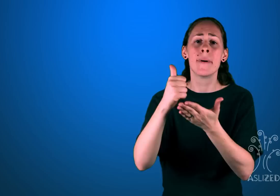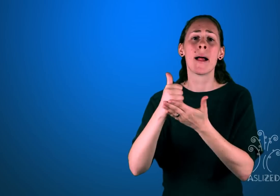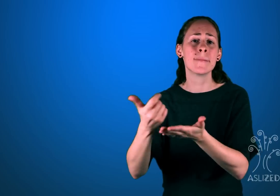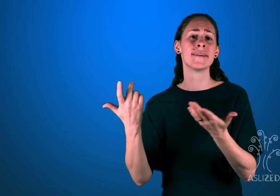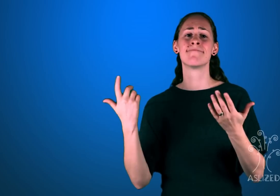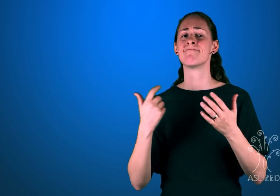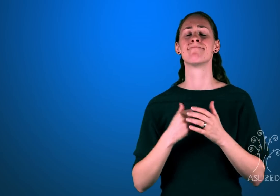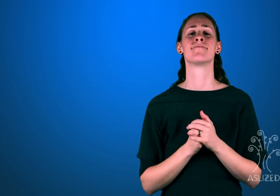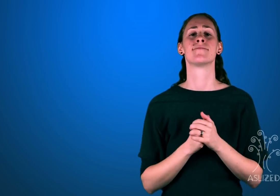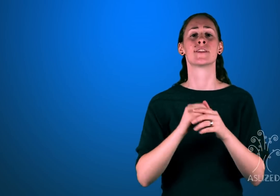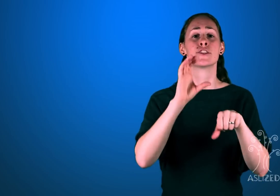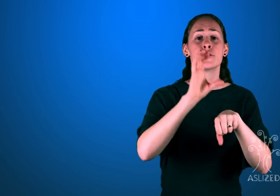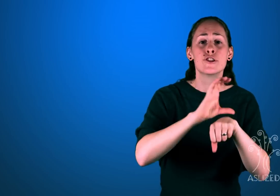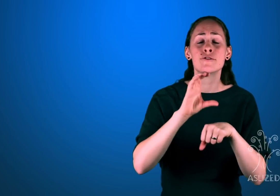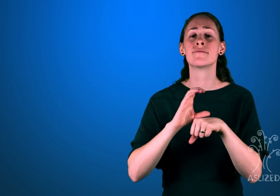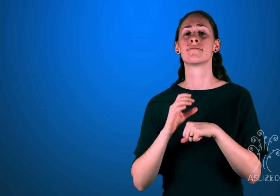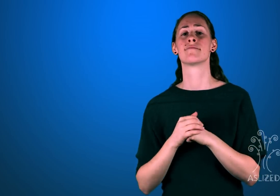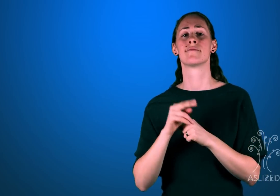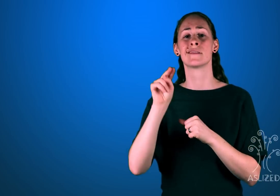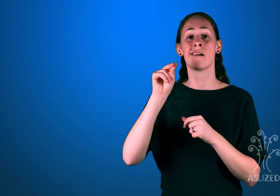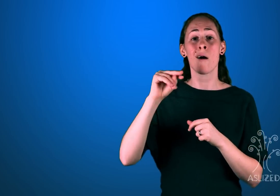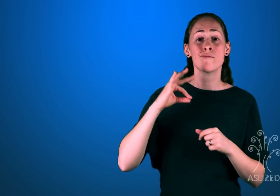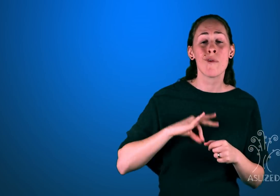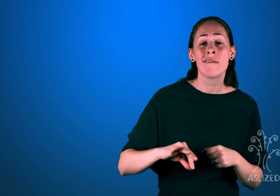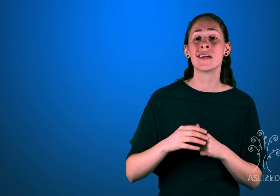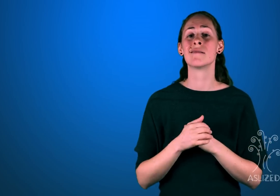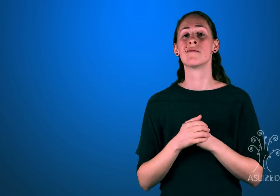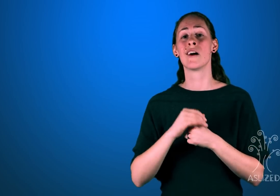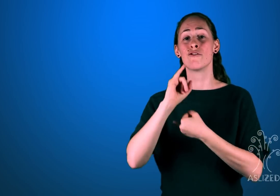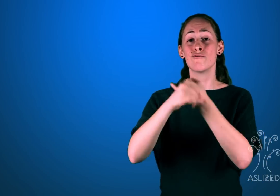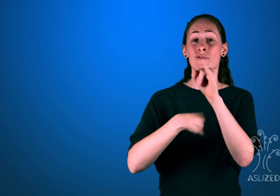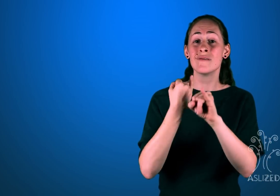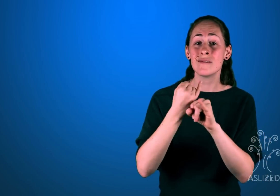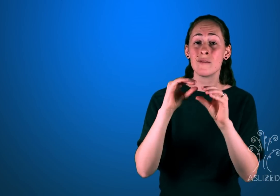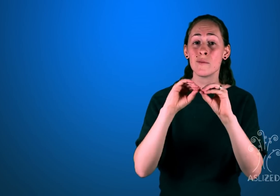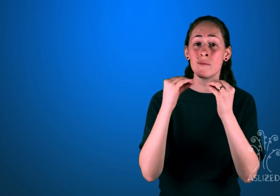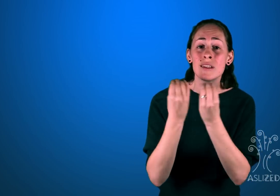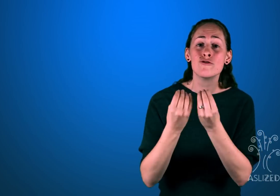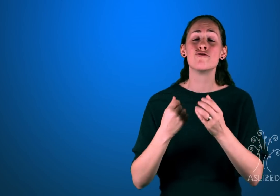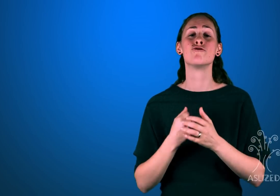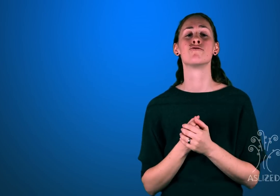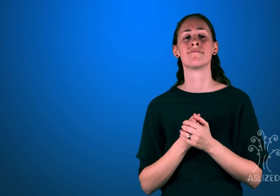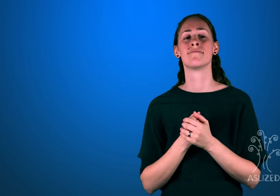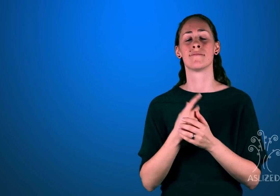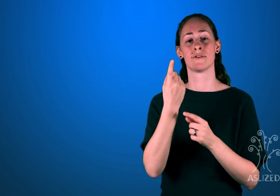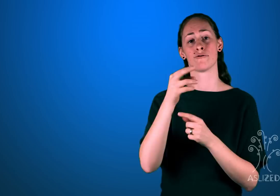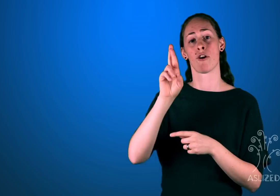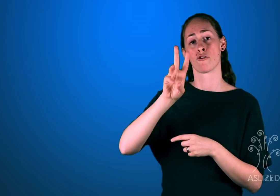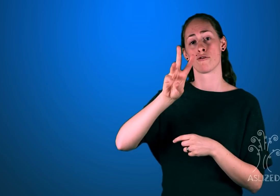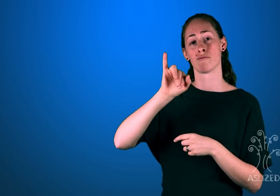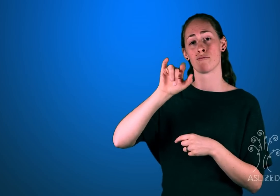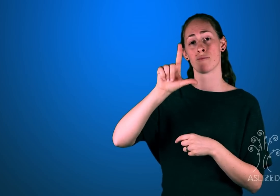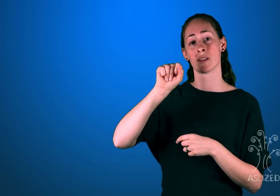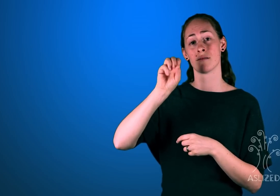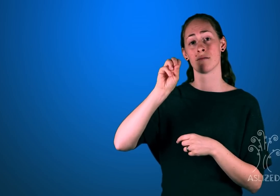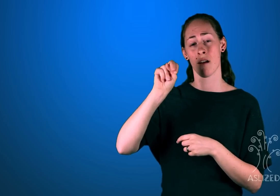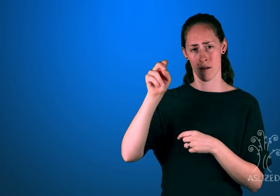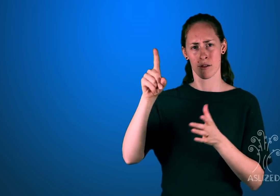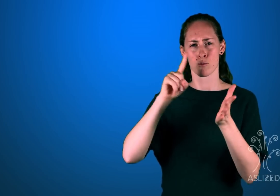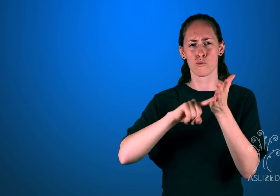to provide help, like churches, nonprofits, and international organizations. Dr. Wilson researched